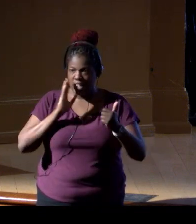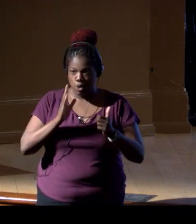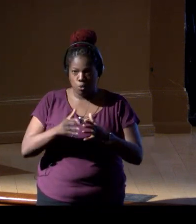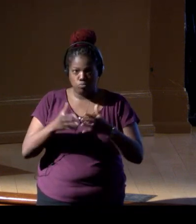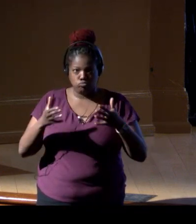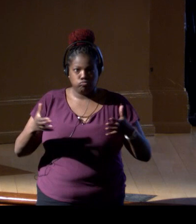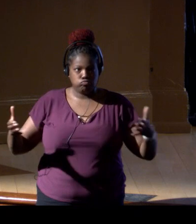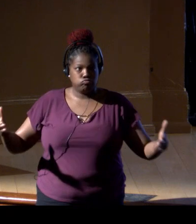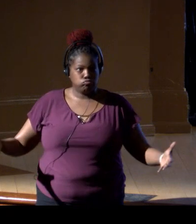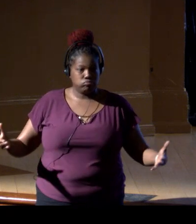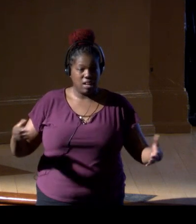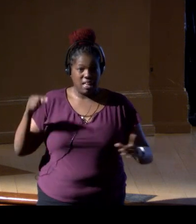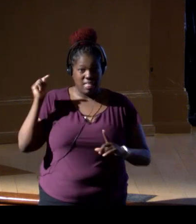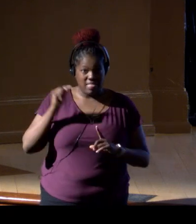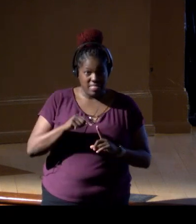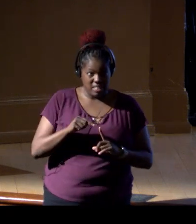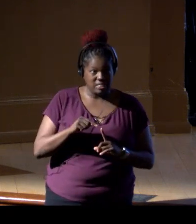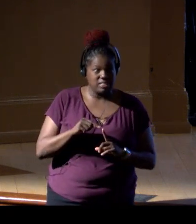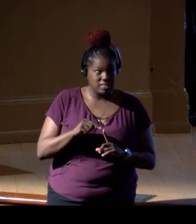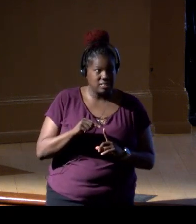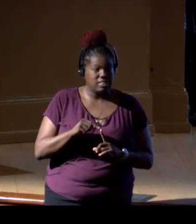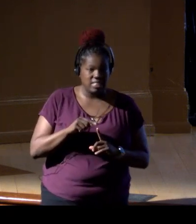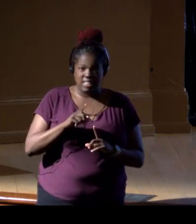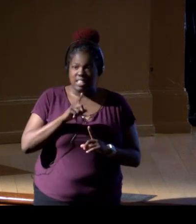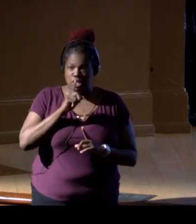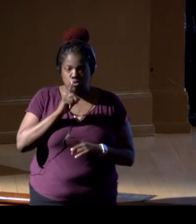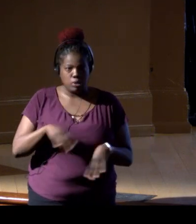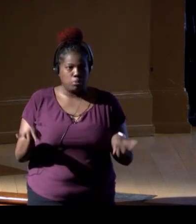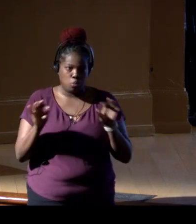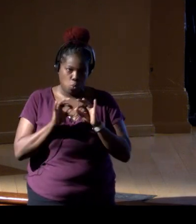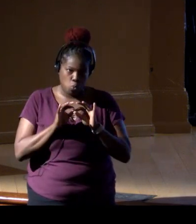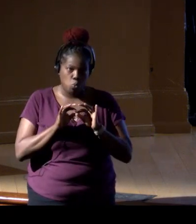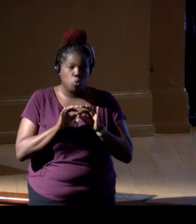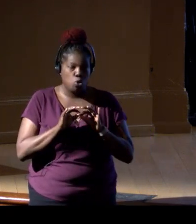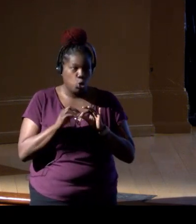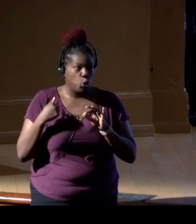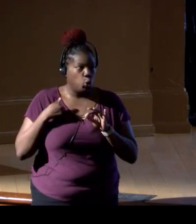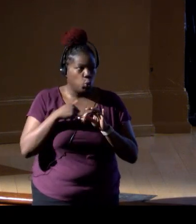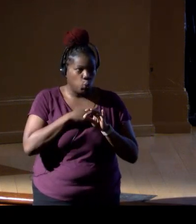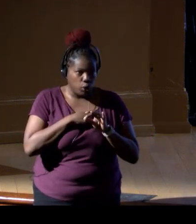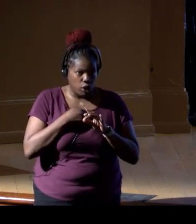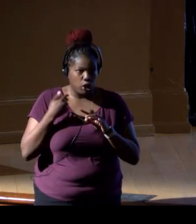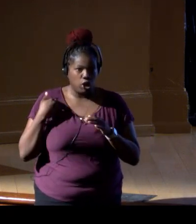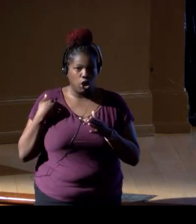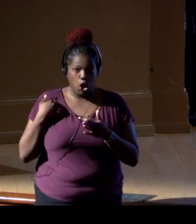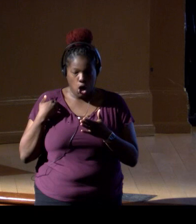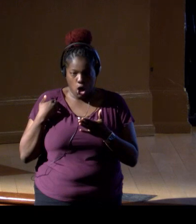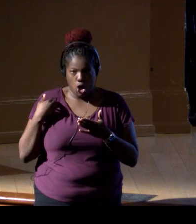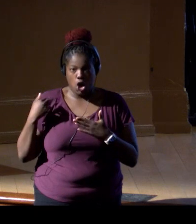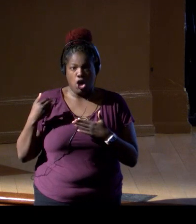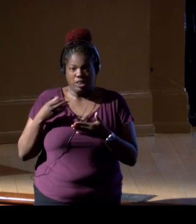The scalability of this, as you mentioned, is absolutely critical. And we are on the precipice of great things. We're already doing it.